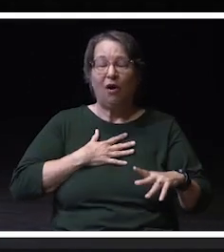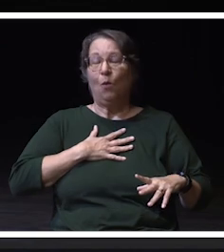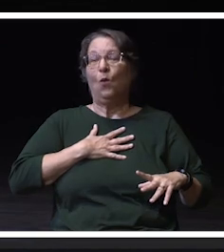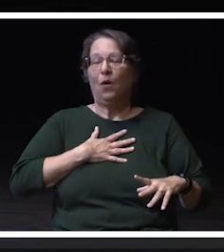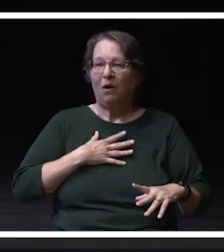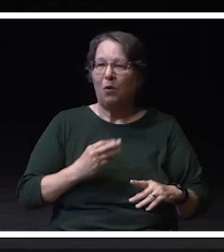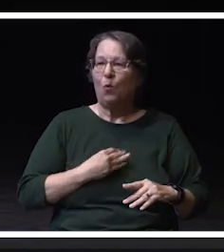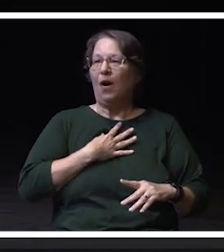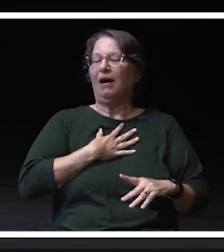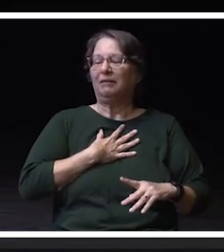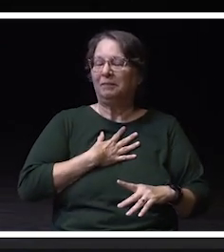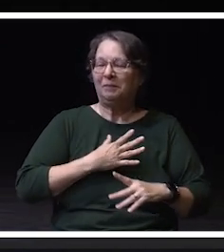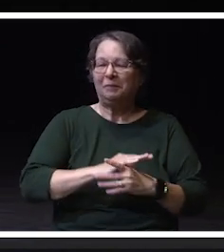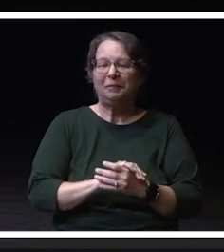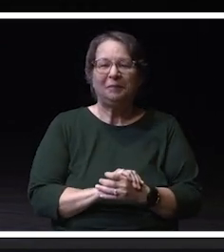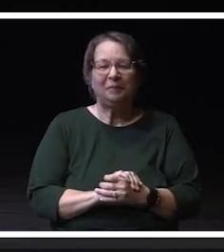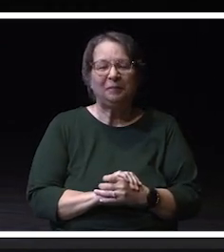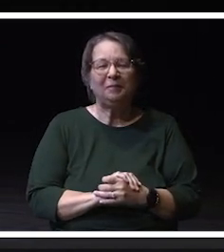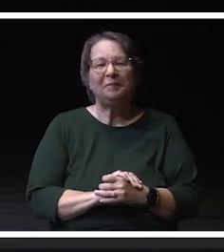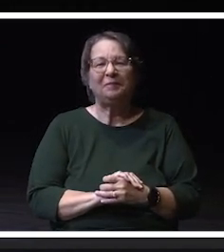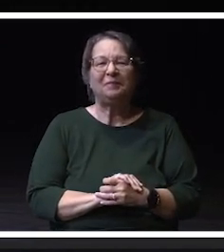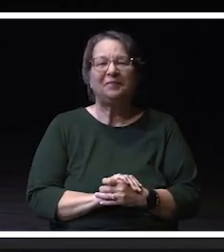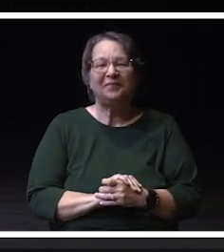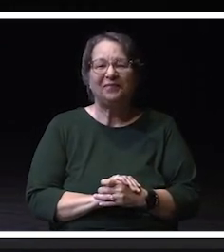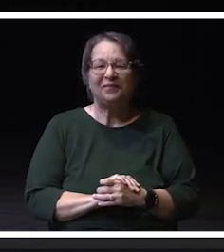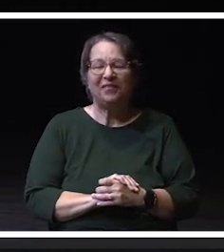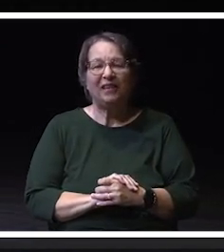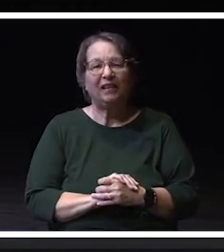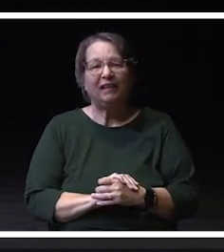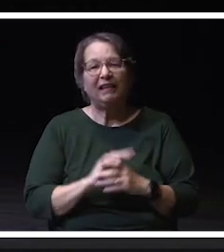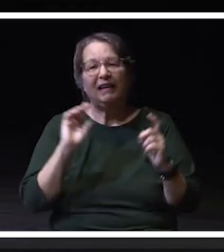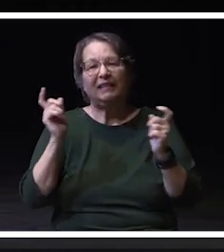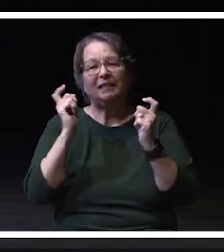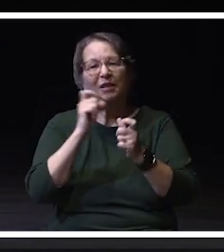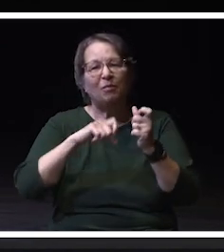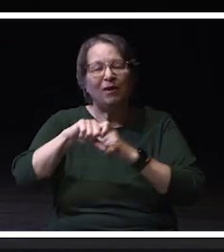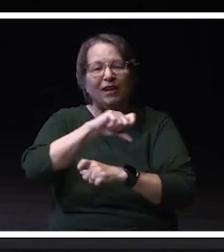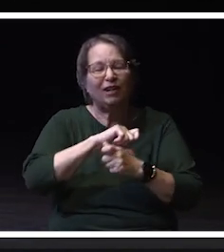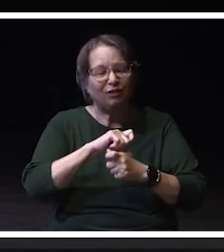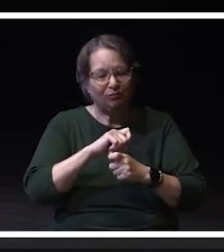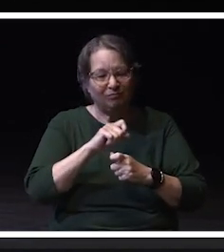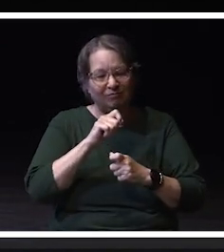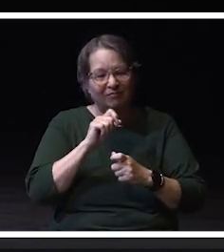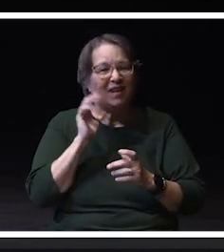Good. Celebrating each other is who we are and what we do best.